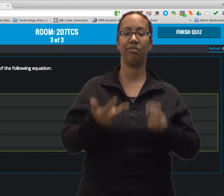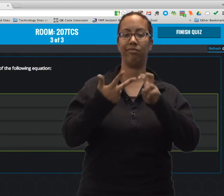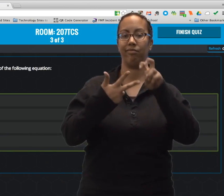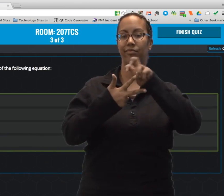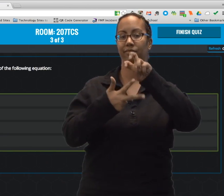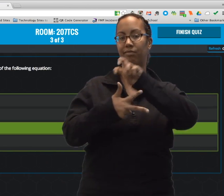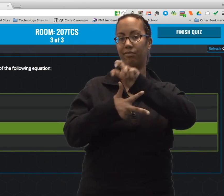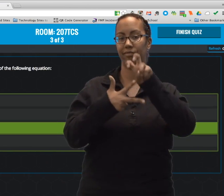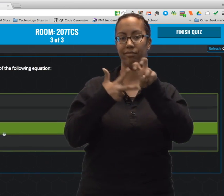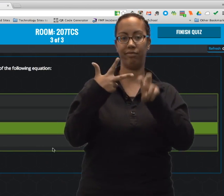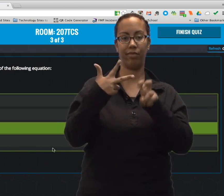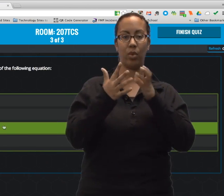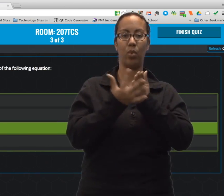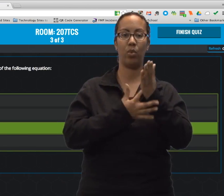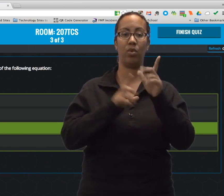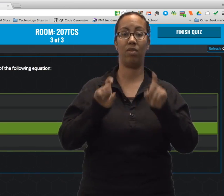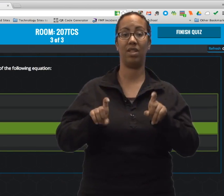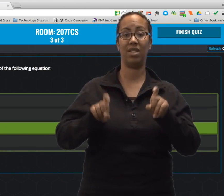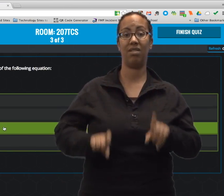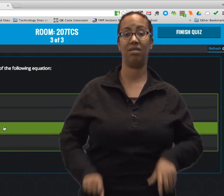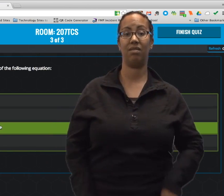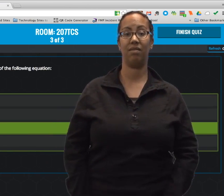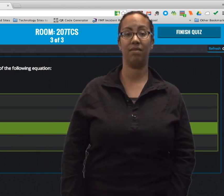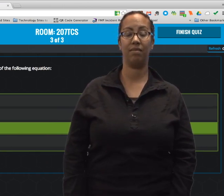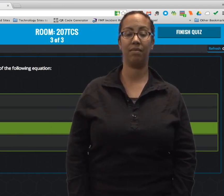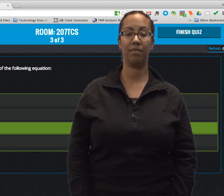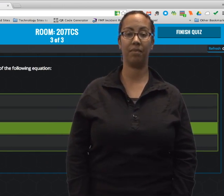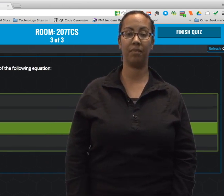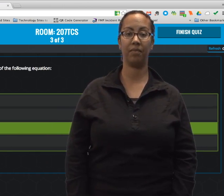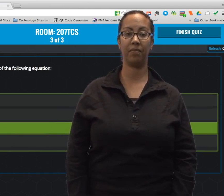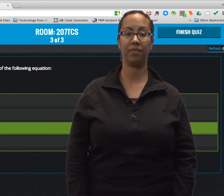They select their answers, and they can jump back and forth between questions throughout the tests.